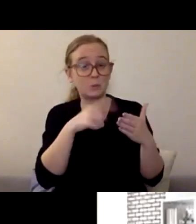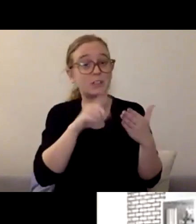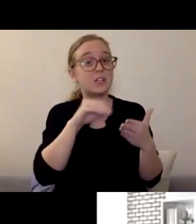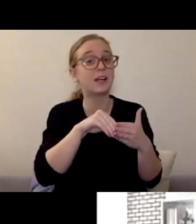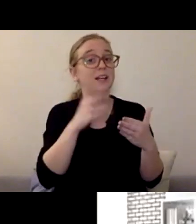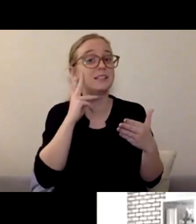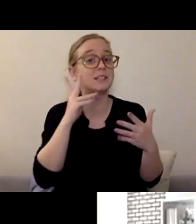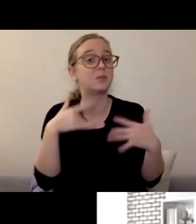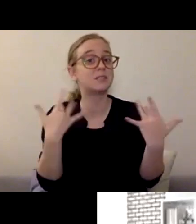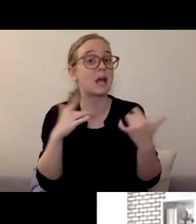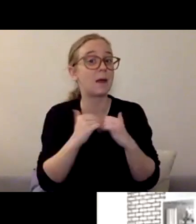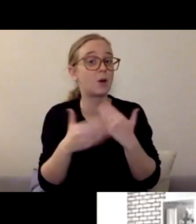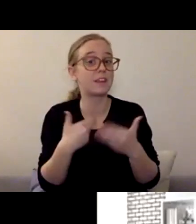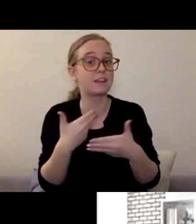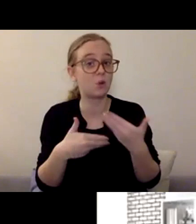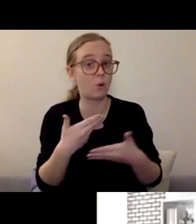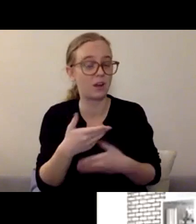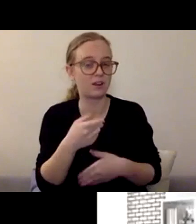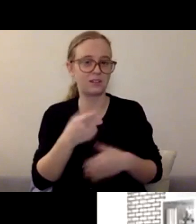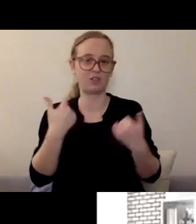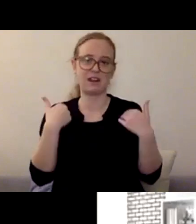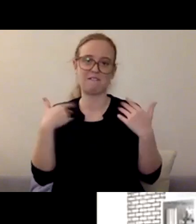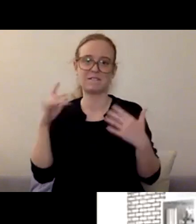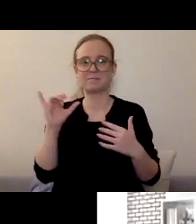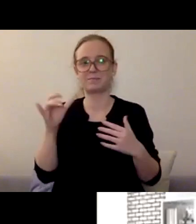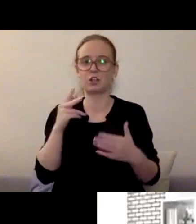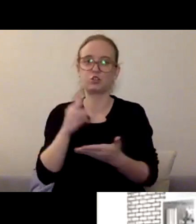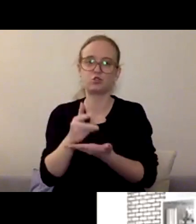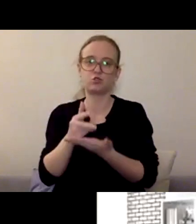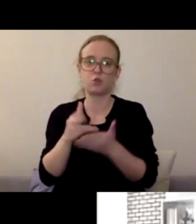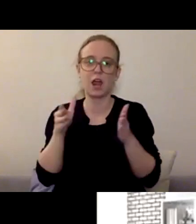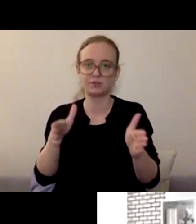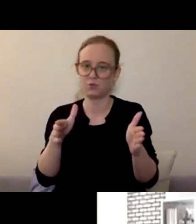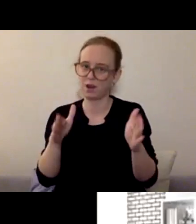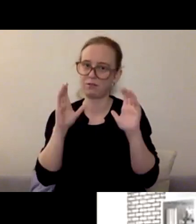You can have driveway conversations, and I think it's about getting creative.